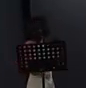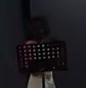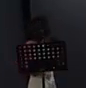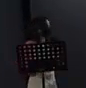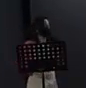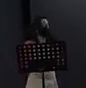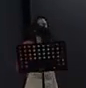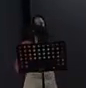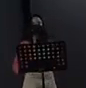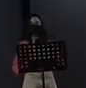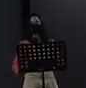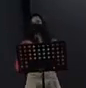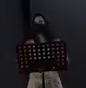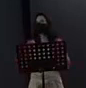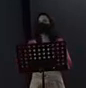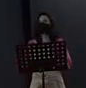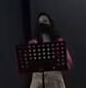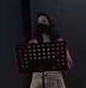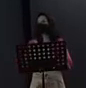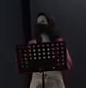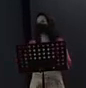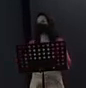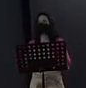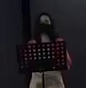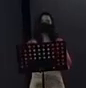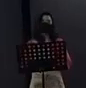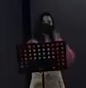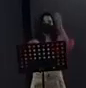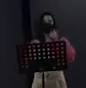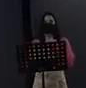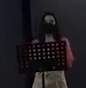thank you very much, anyone who wants to come forward with a question, yes, go ahead,